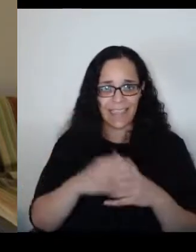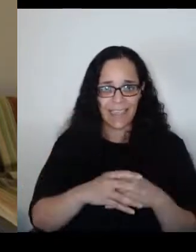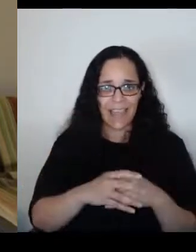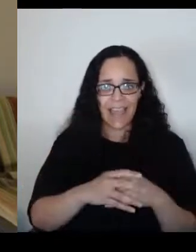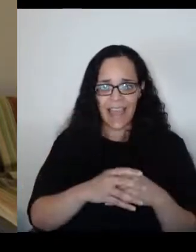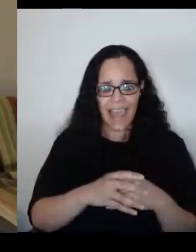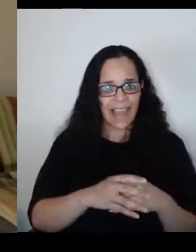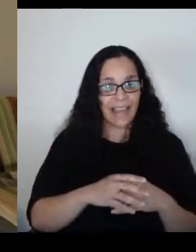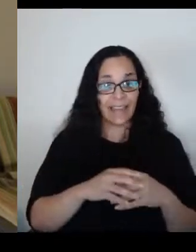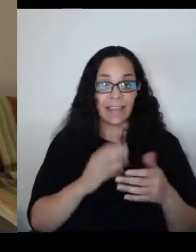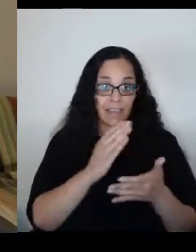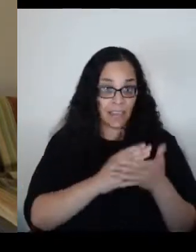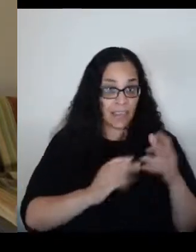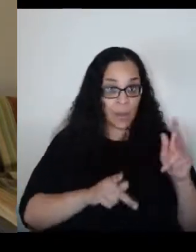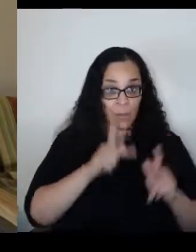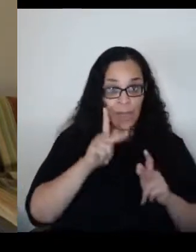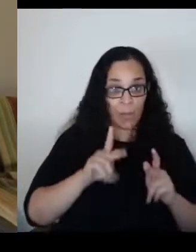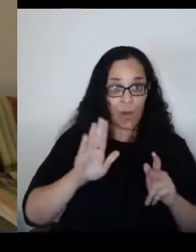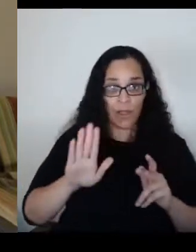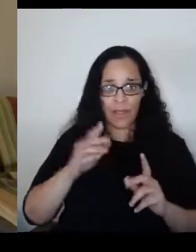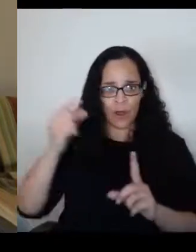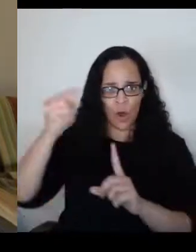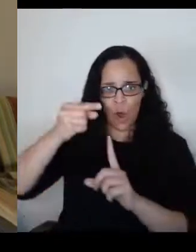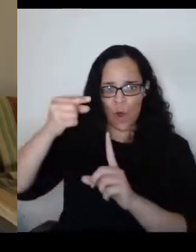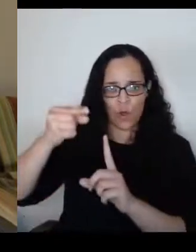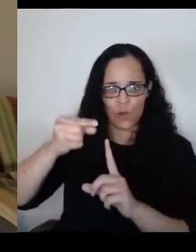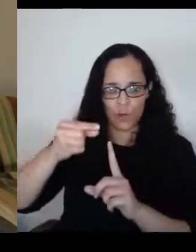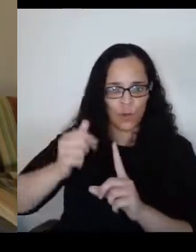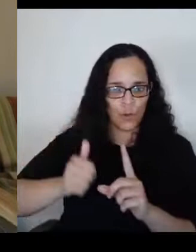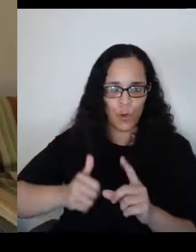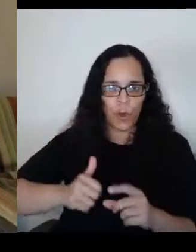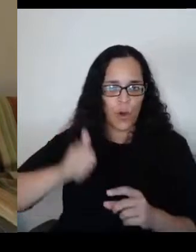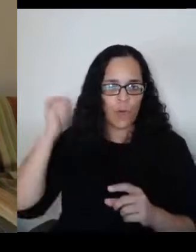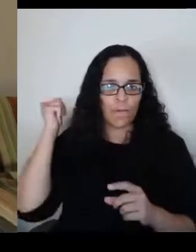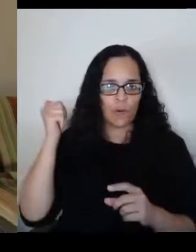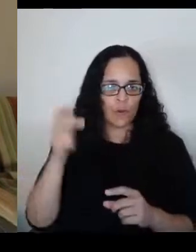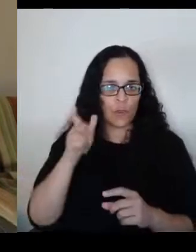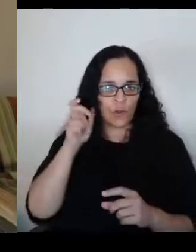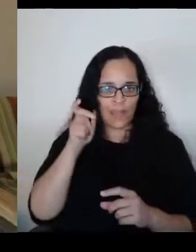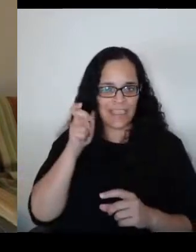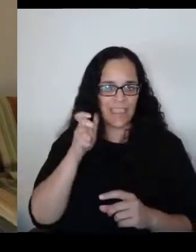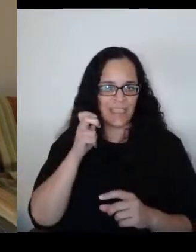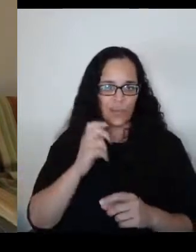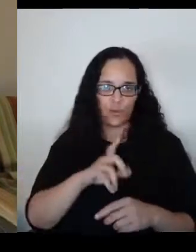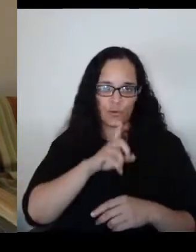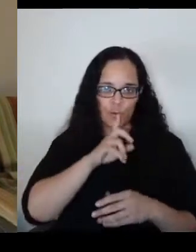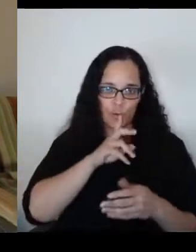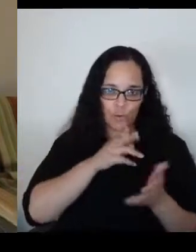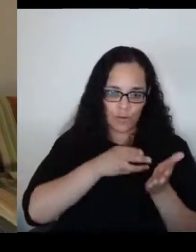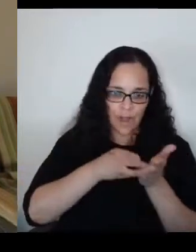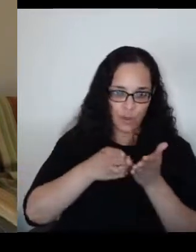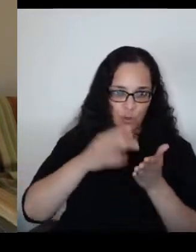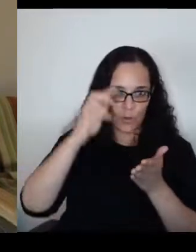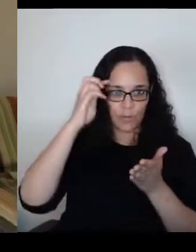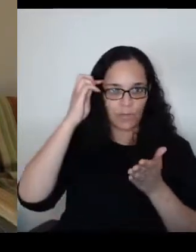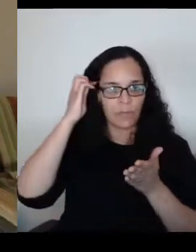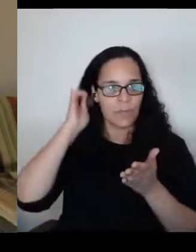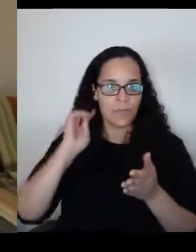who will not listen to the truth. And this is tearing our country apart.